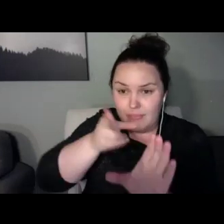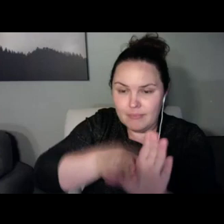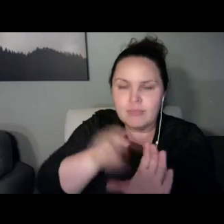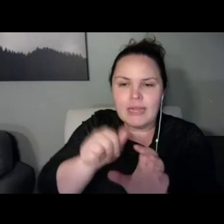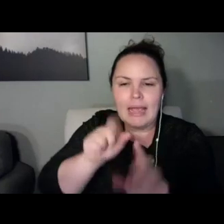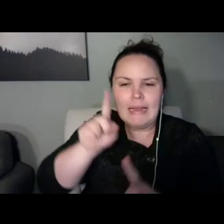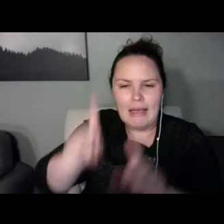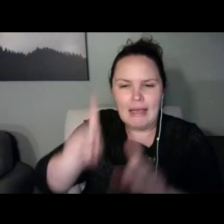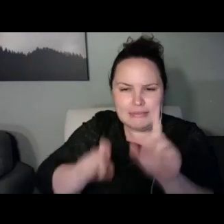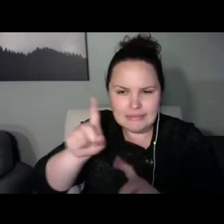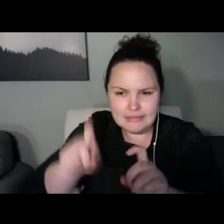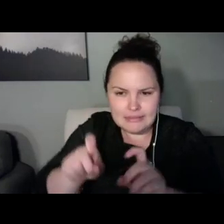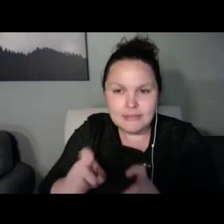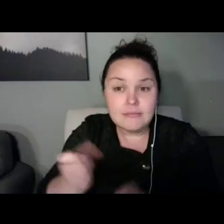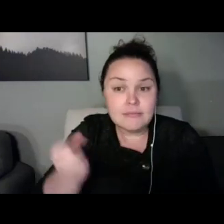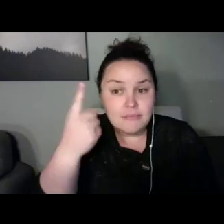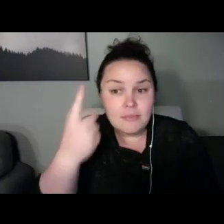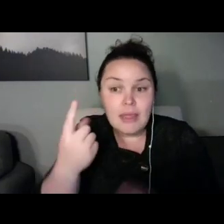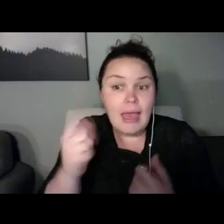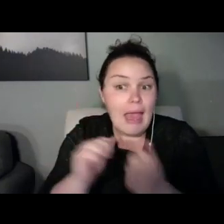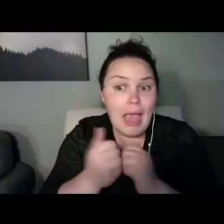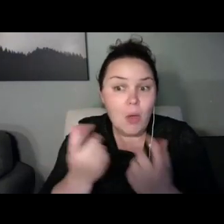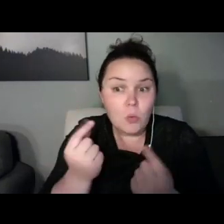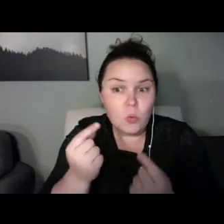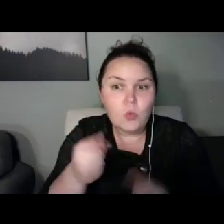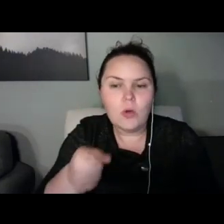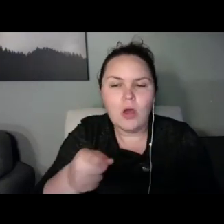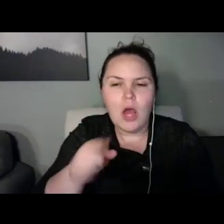We will ask that you will raise your hand on Zoom.